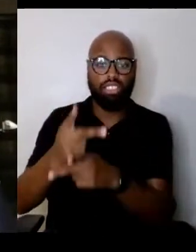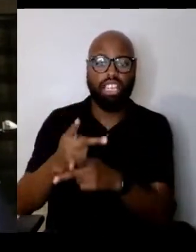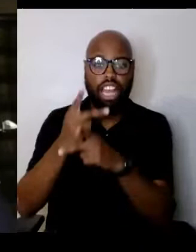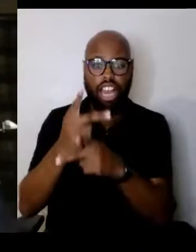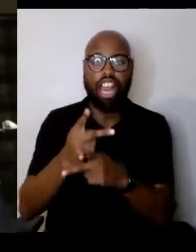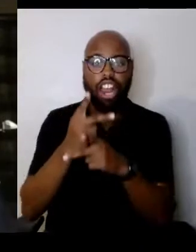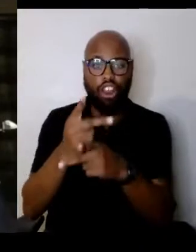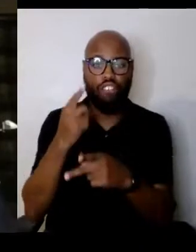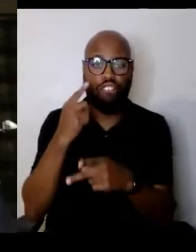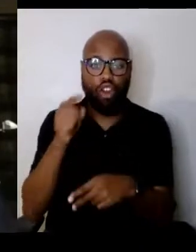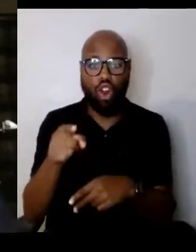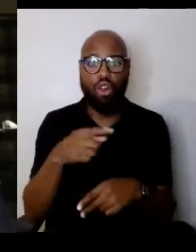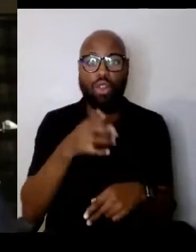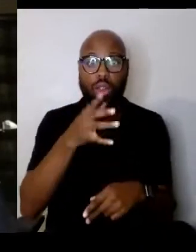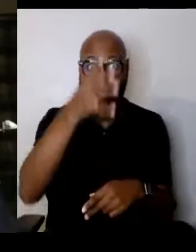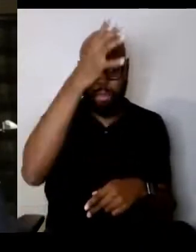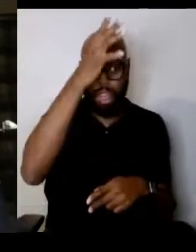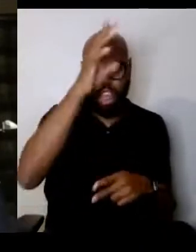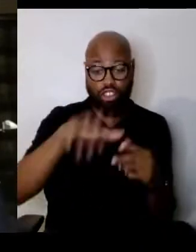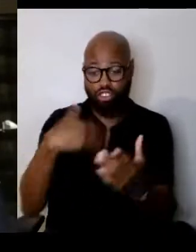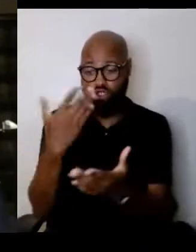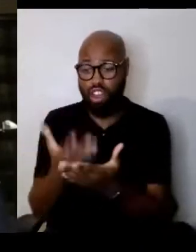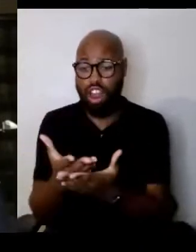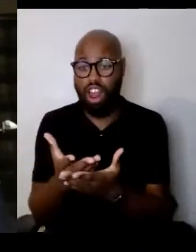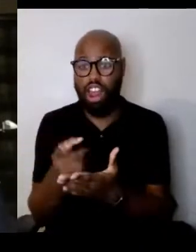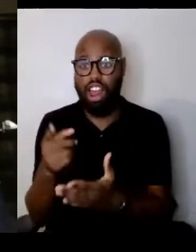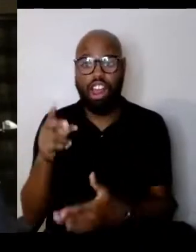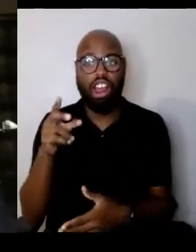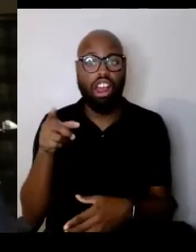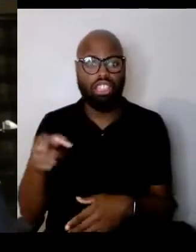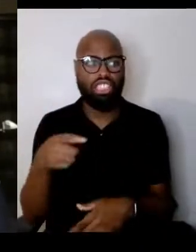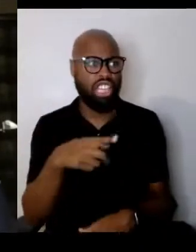she said, "No, you're not my parents."